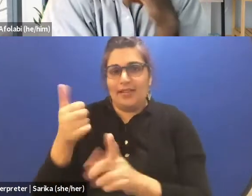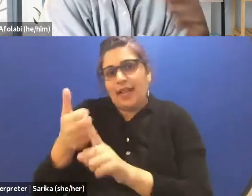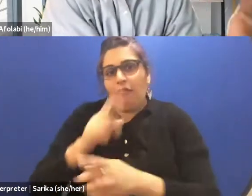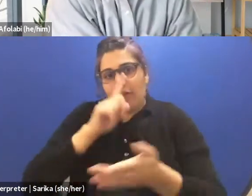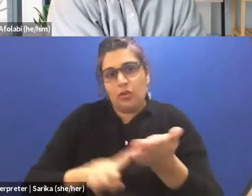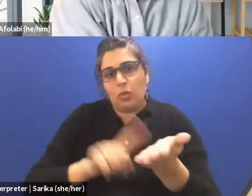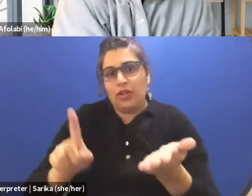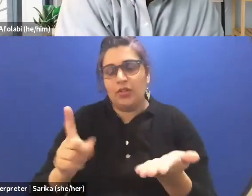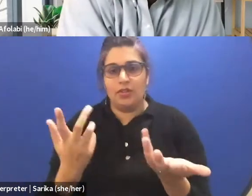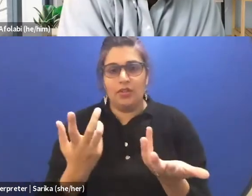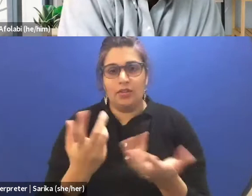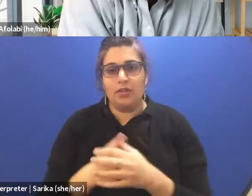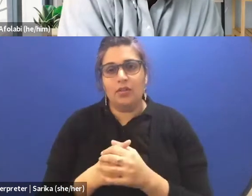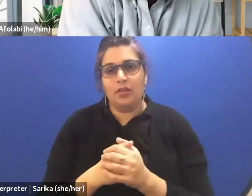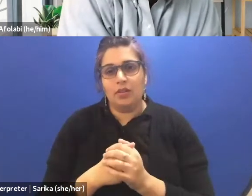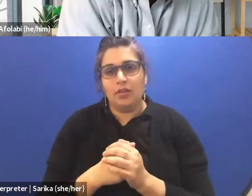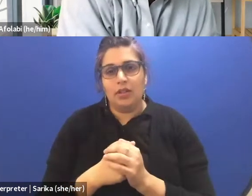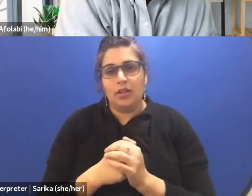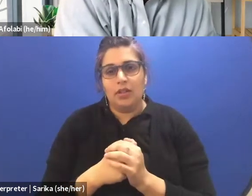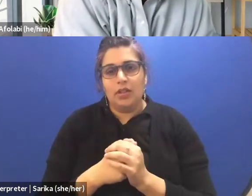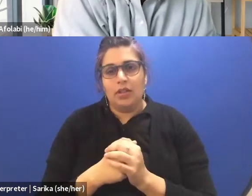(Charles speaks French)